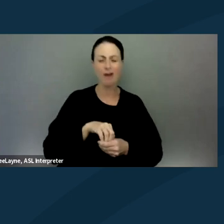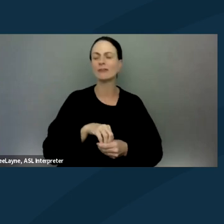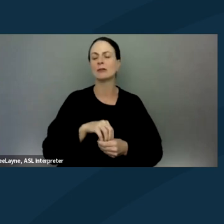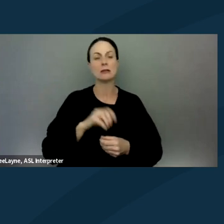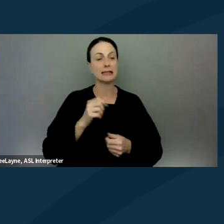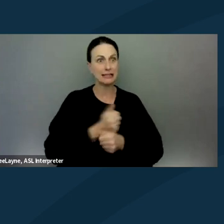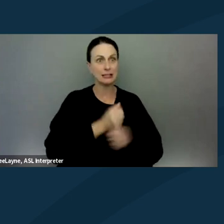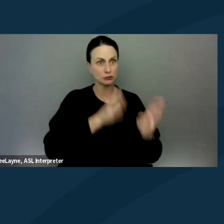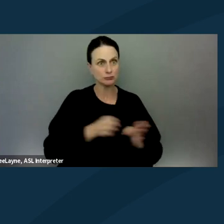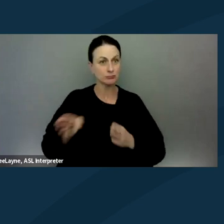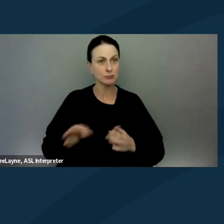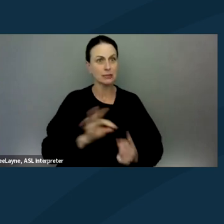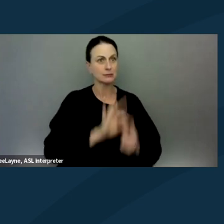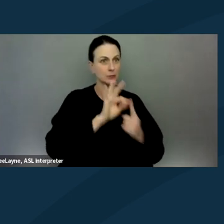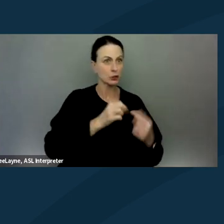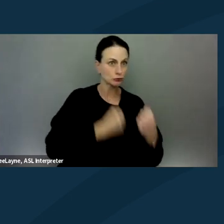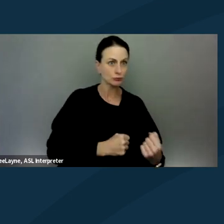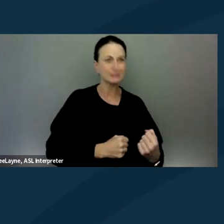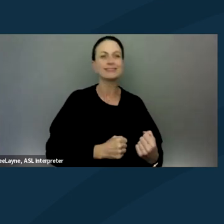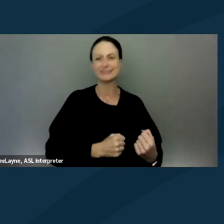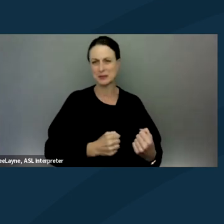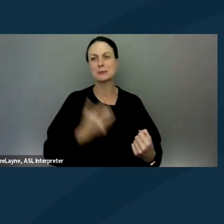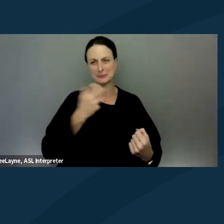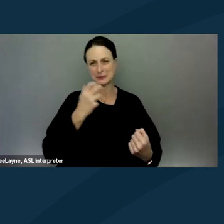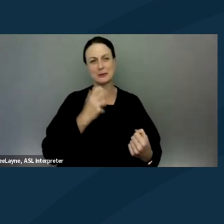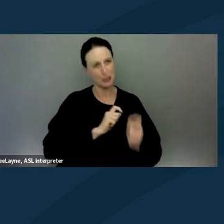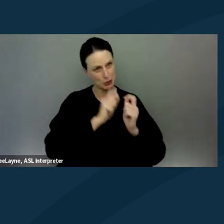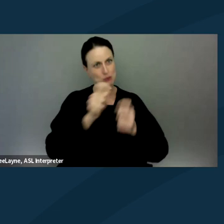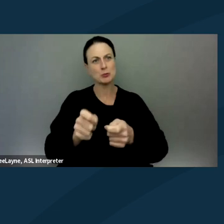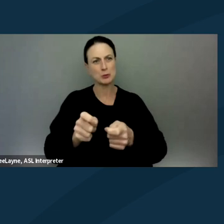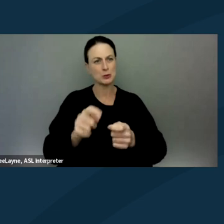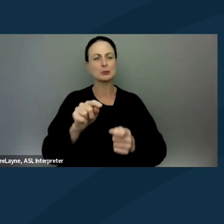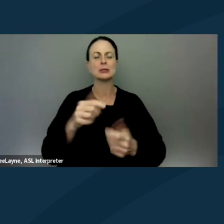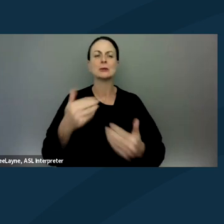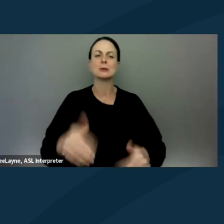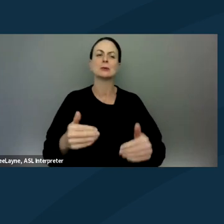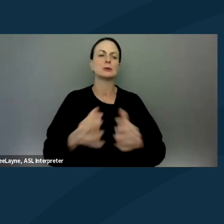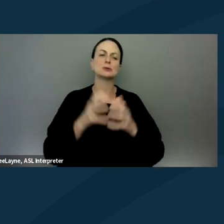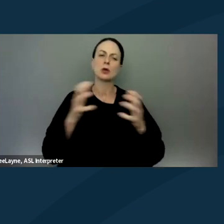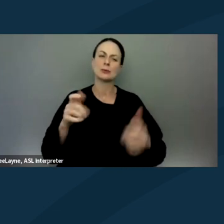and things to contribute. And there's so much need that we can't do